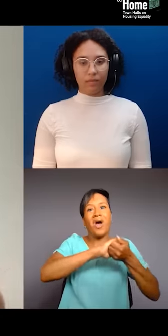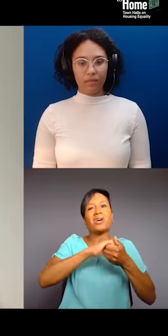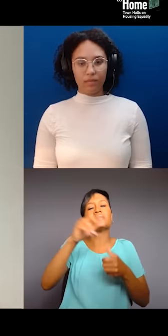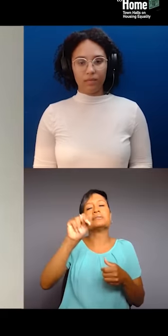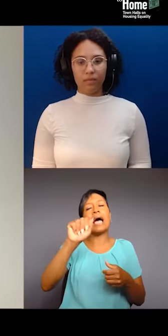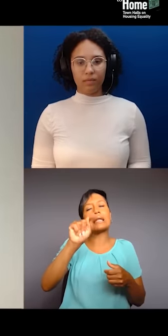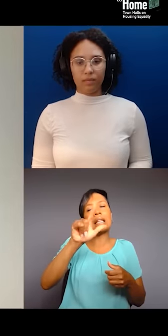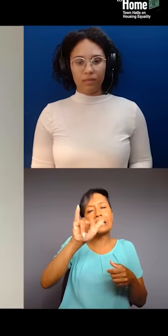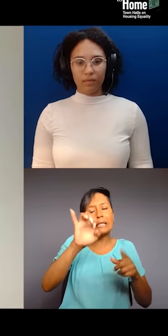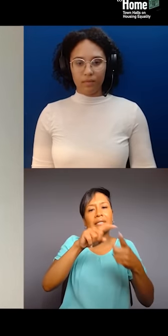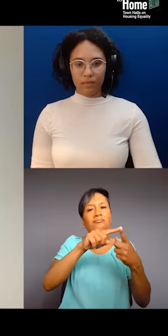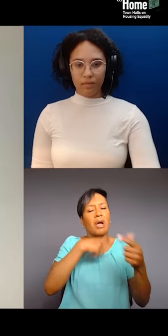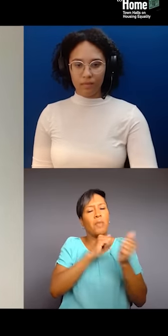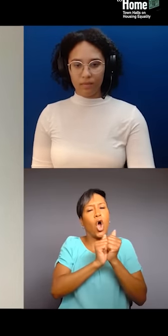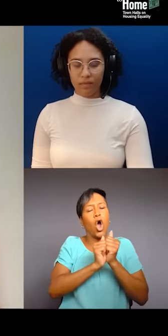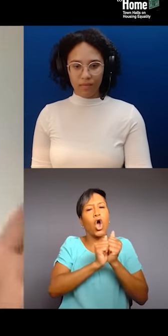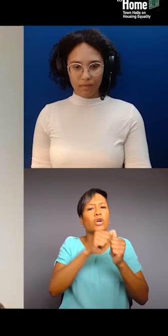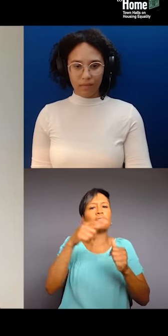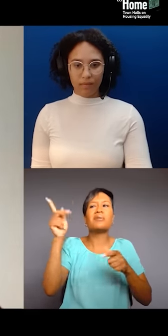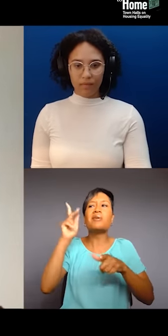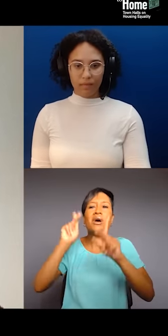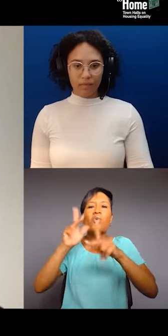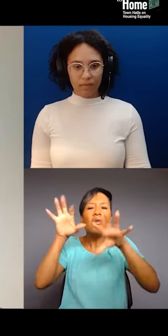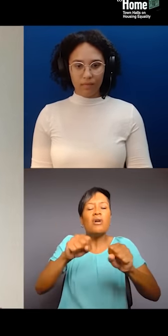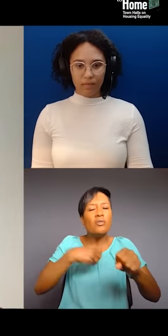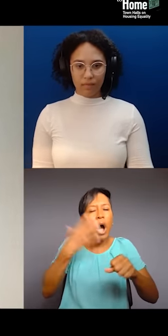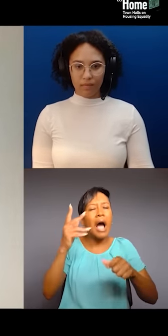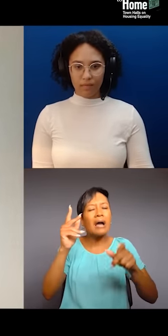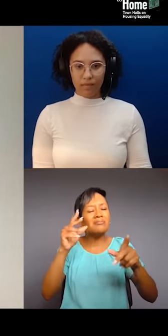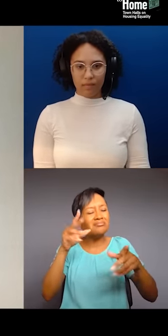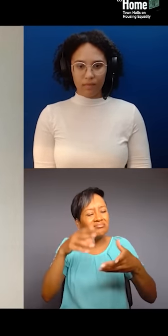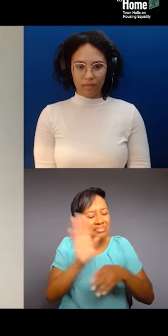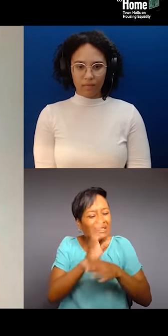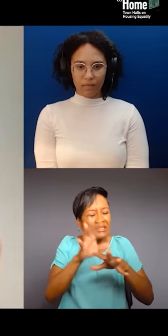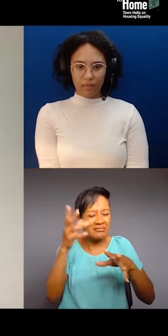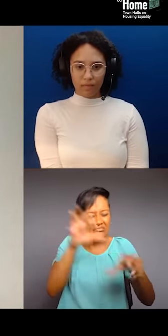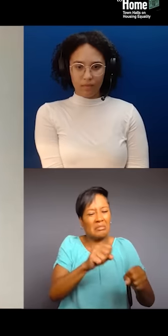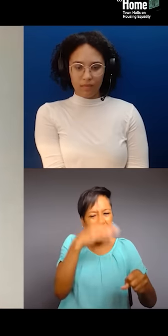So, we were kinda, you know, pissed off. So, we came together. We did a petition.